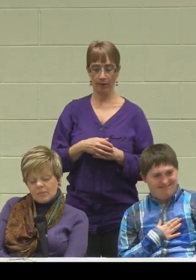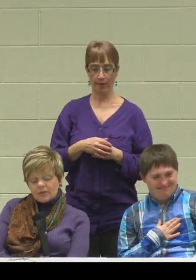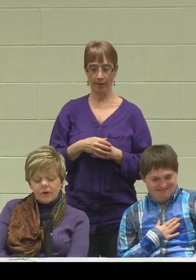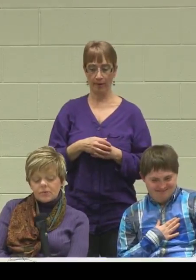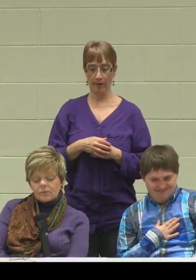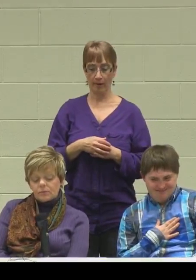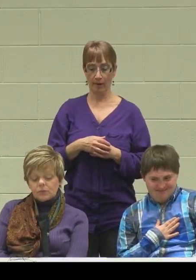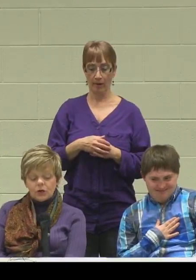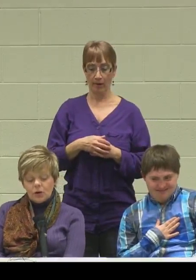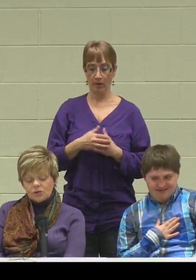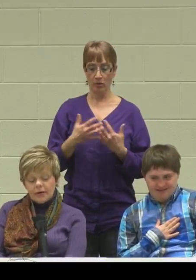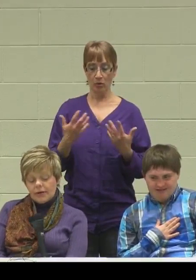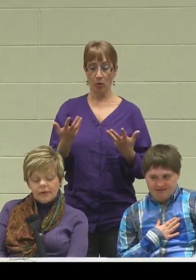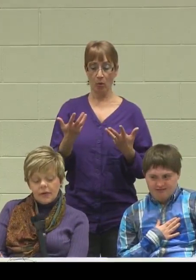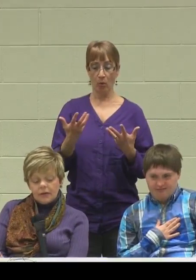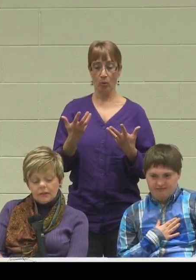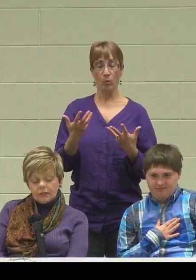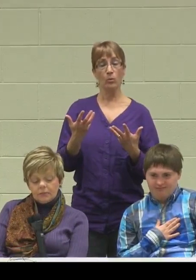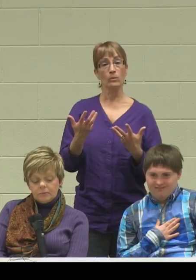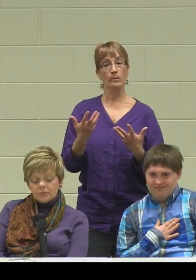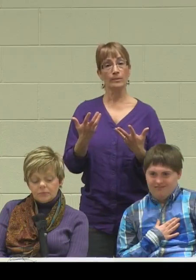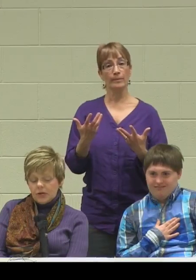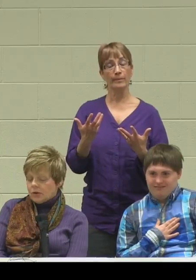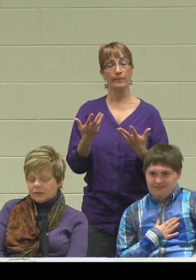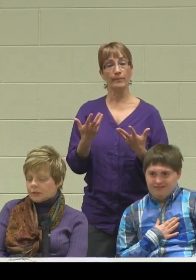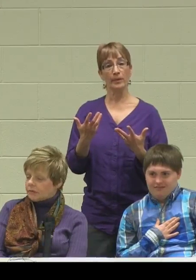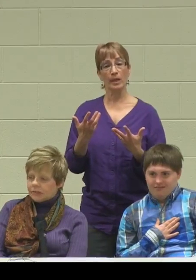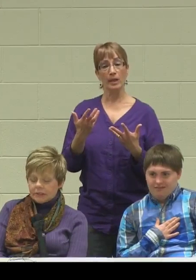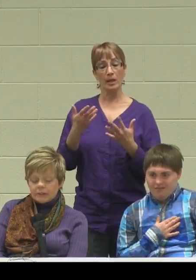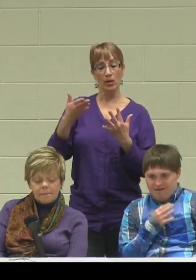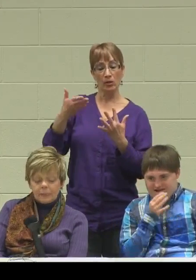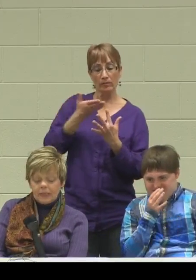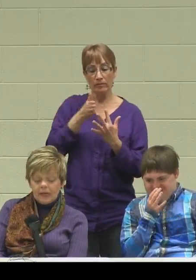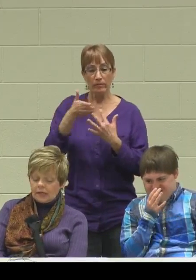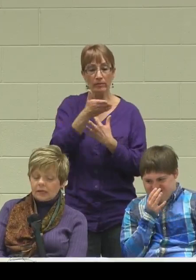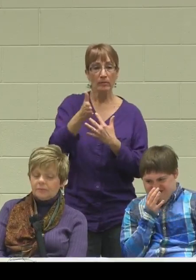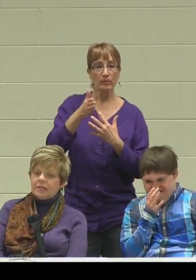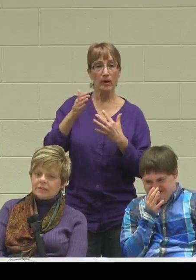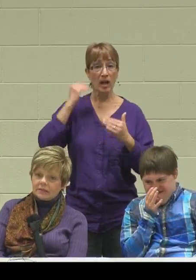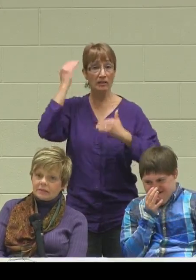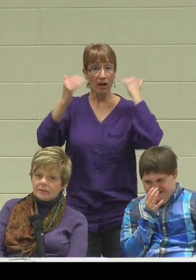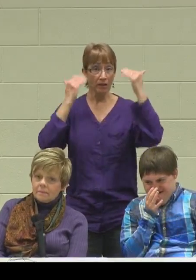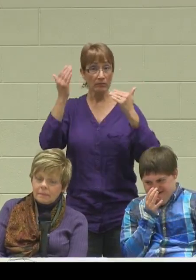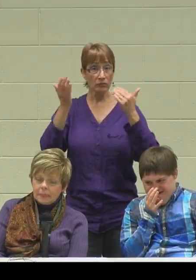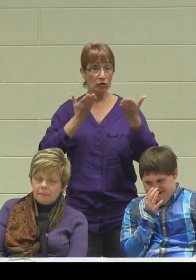As far as negotiating adult services,